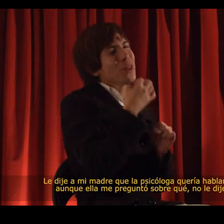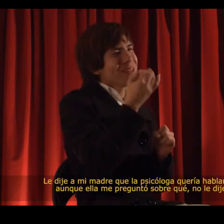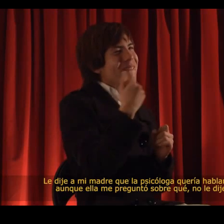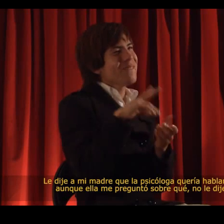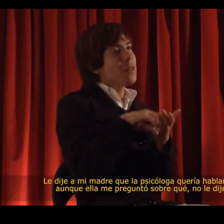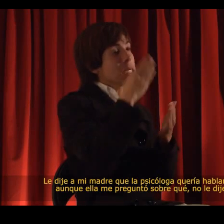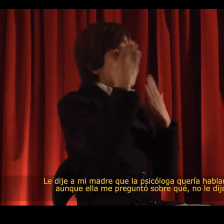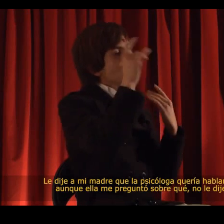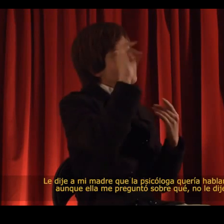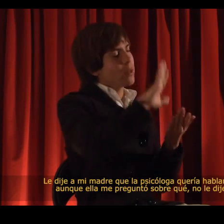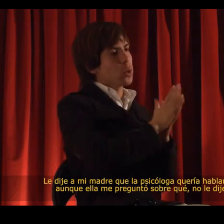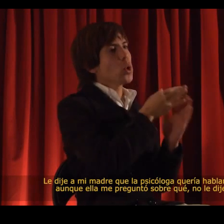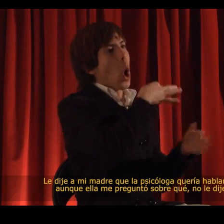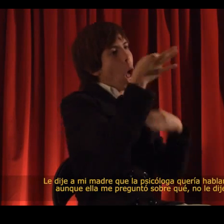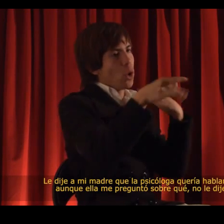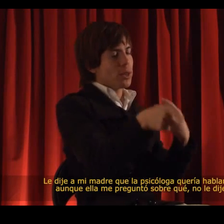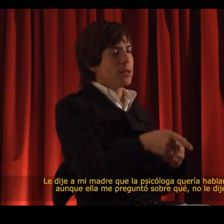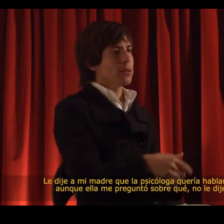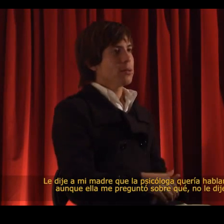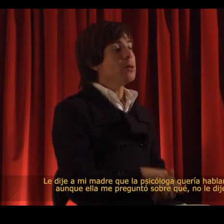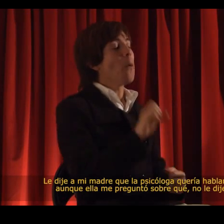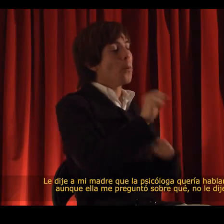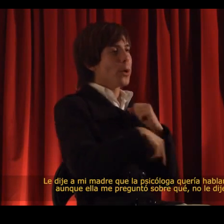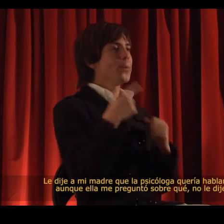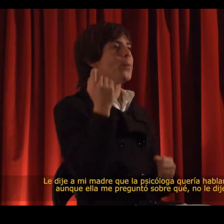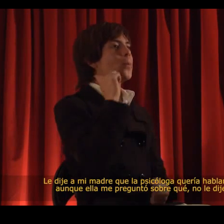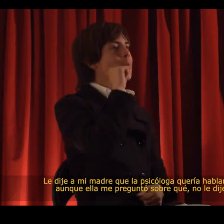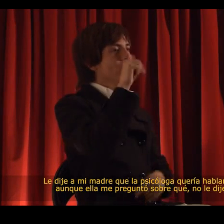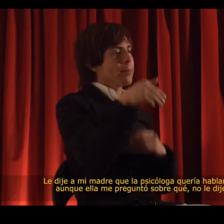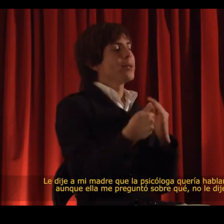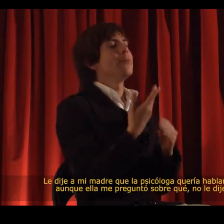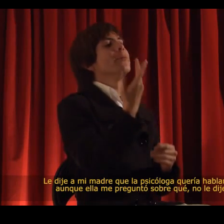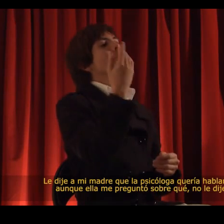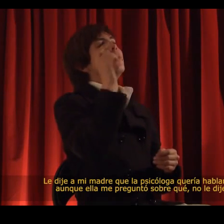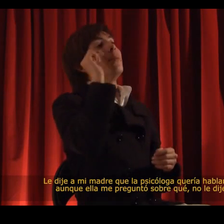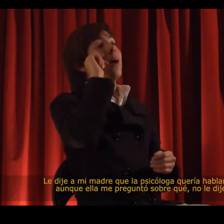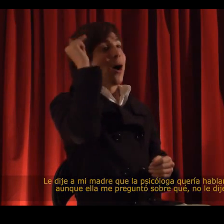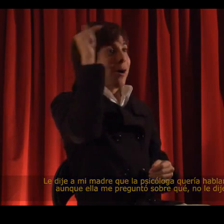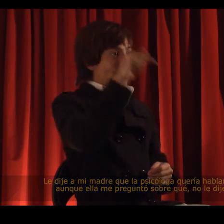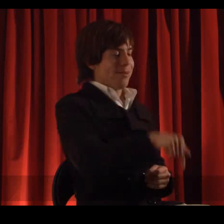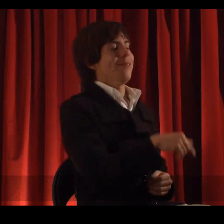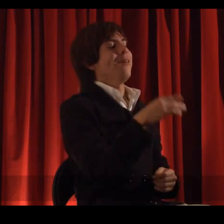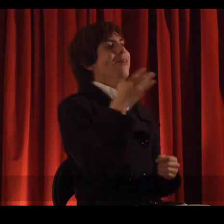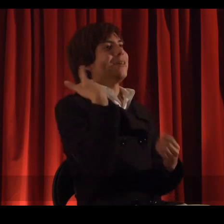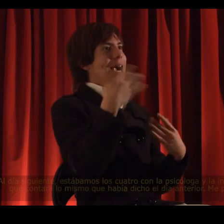I said I couldn’t tell her but the psychologist knew everything and would tell her.